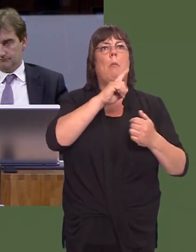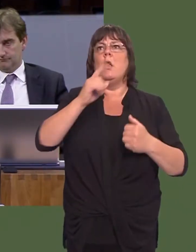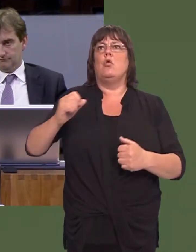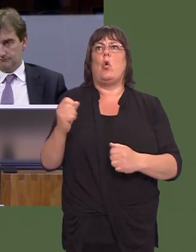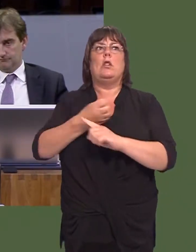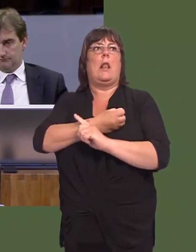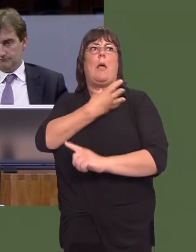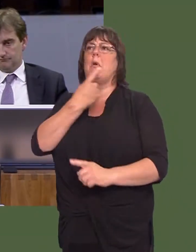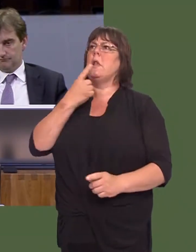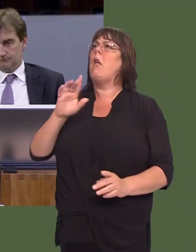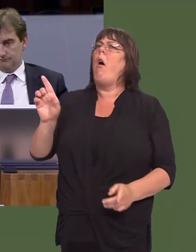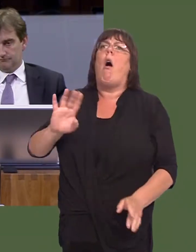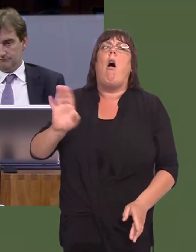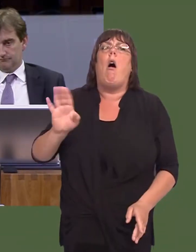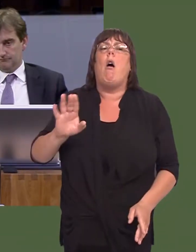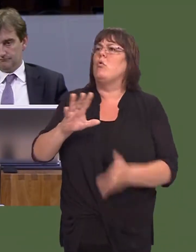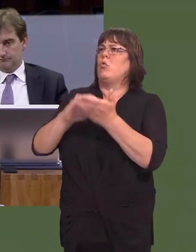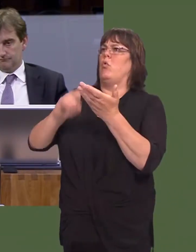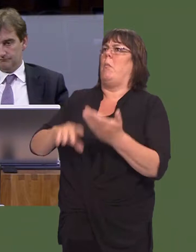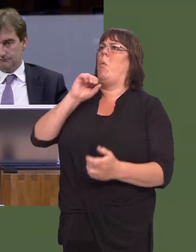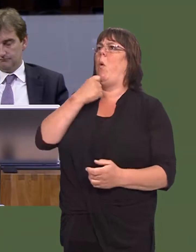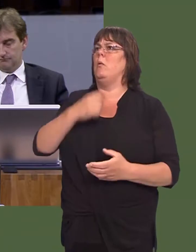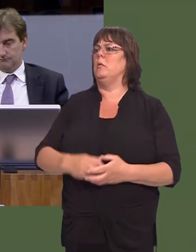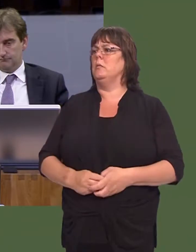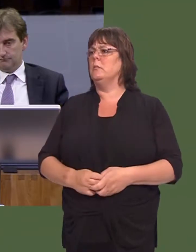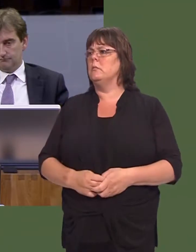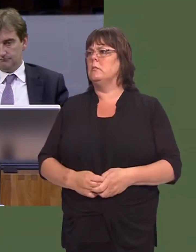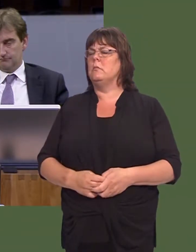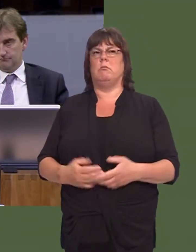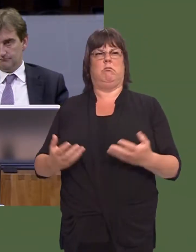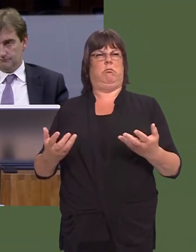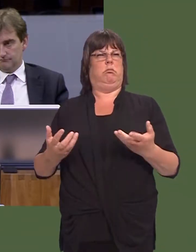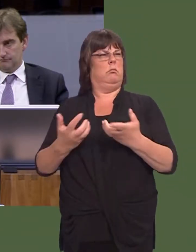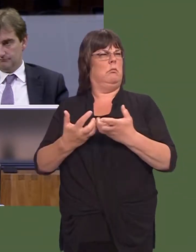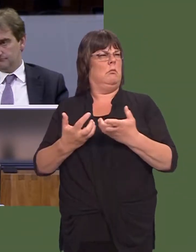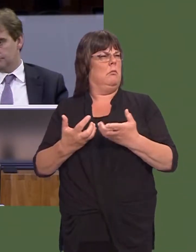Scottish Labour Party are saying, quite clearly, there will be no scrapping of the Barnett formula.